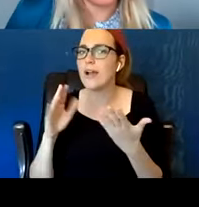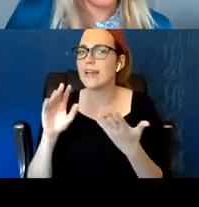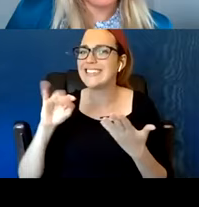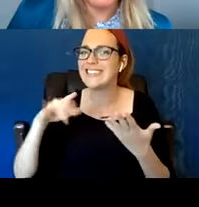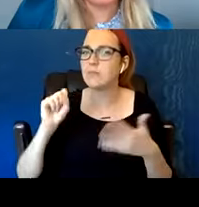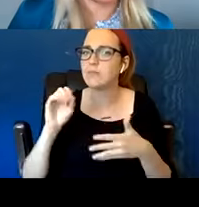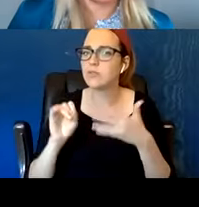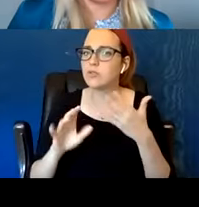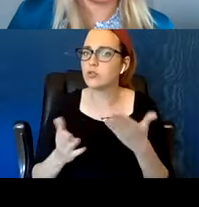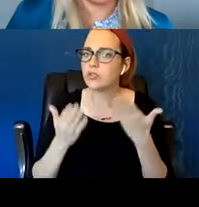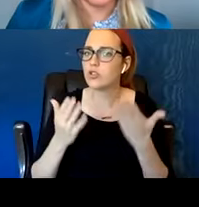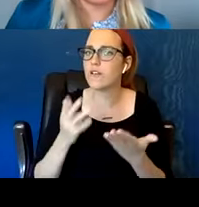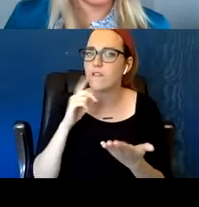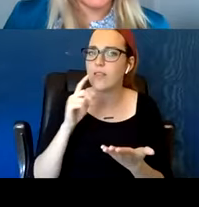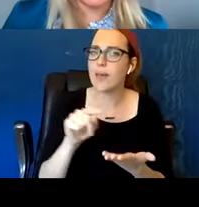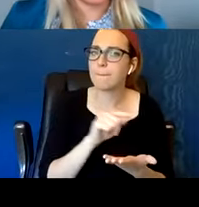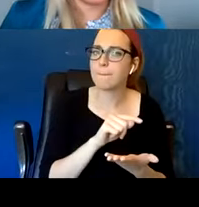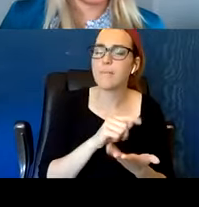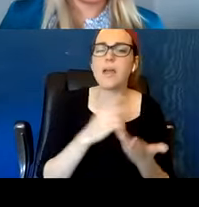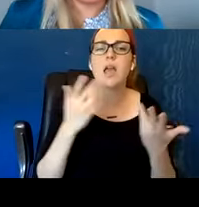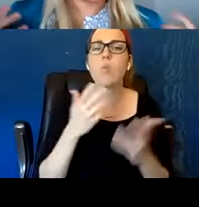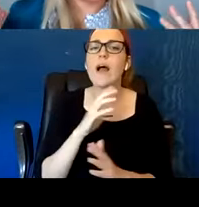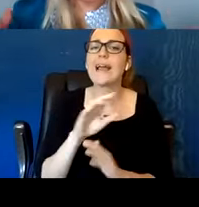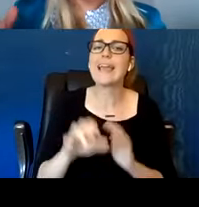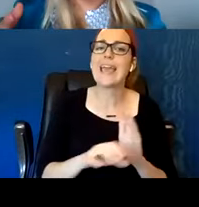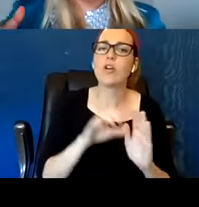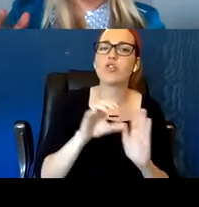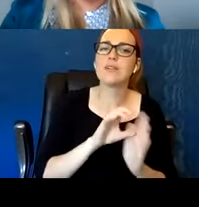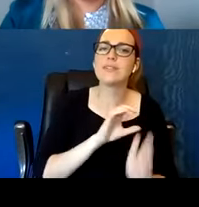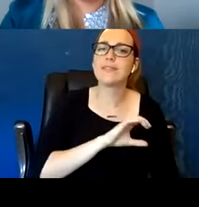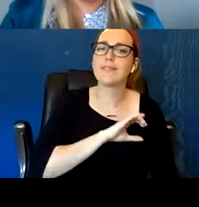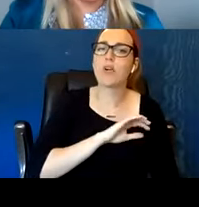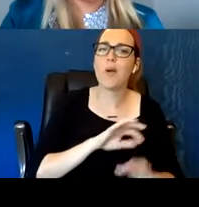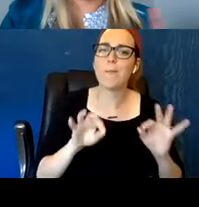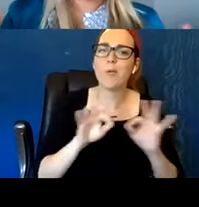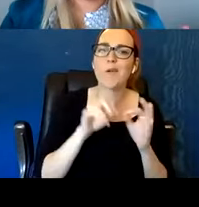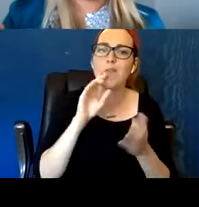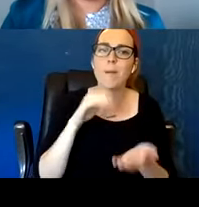are important for providers to have? So what's your advice to those current